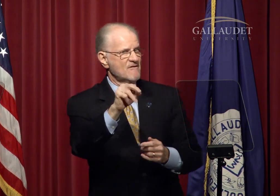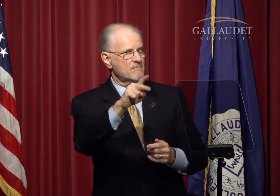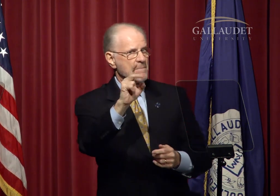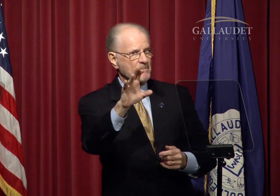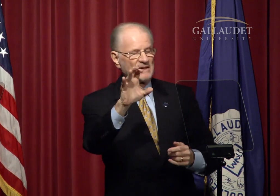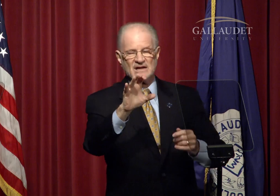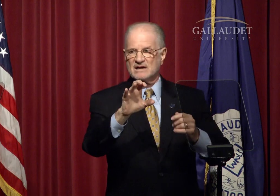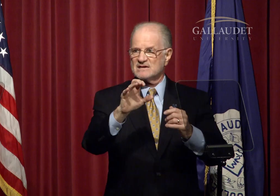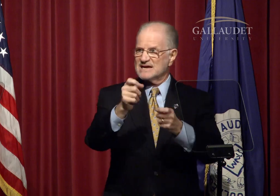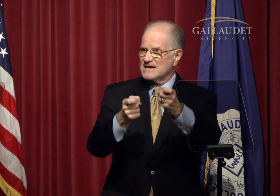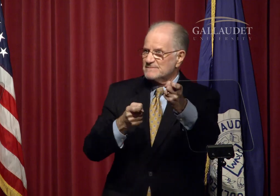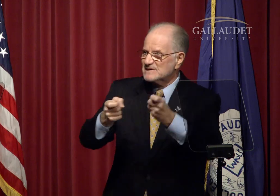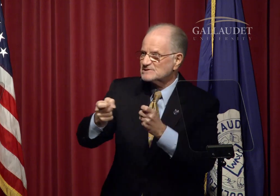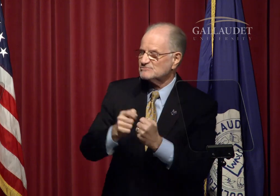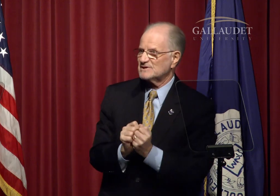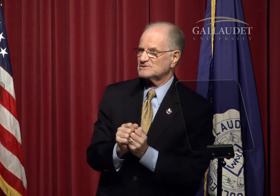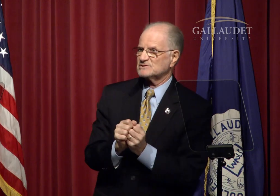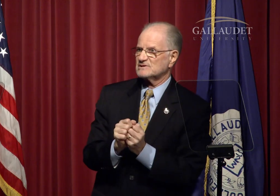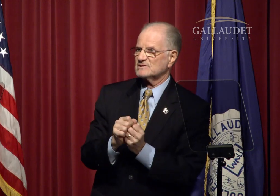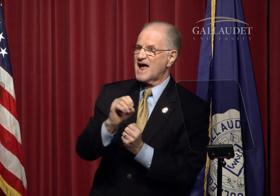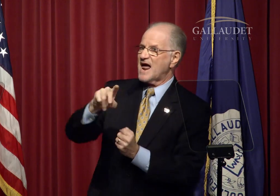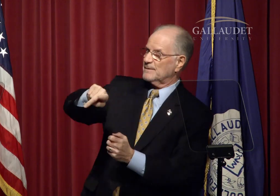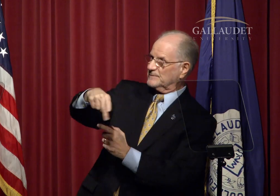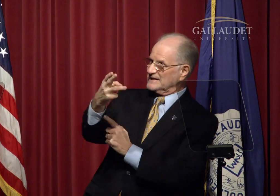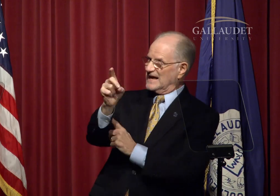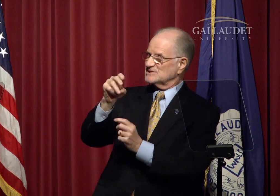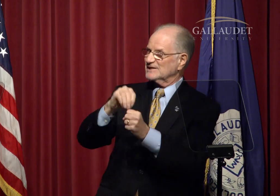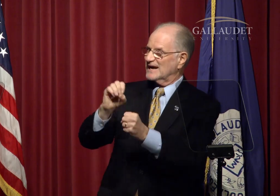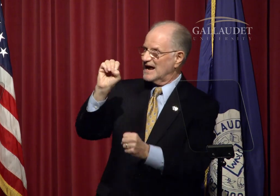and a Master of Public Administration (MPA)